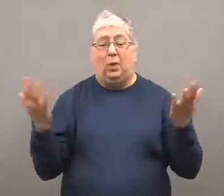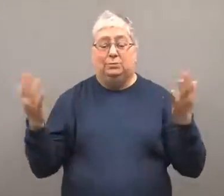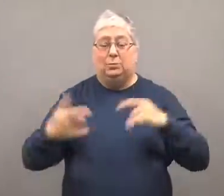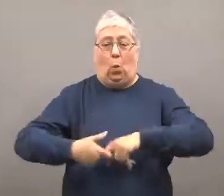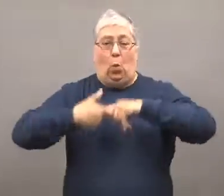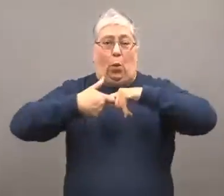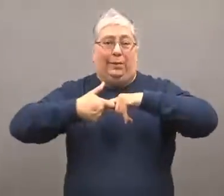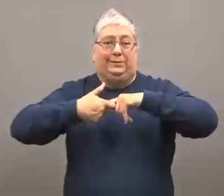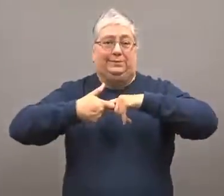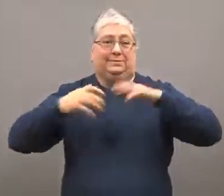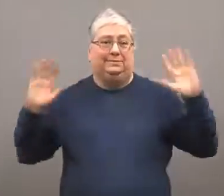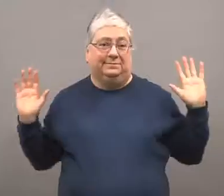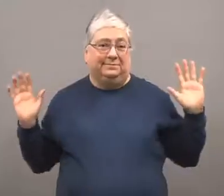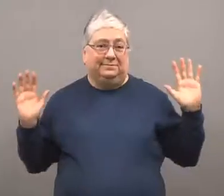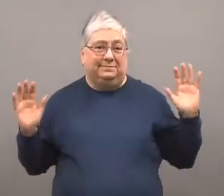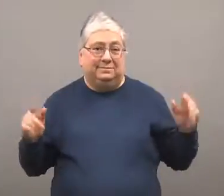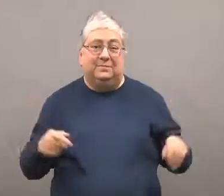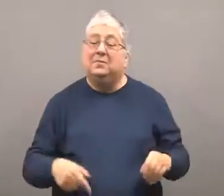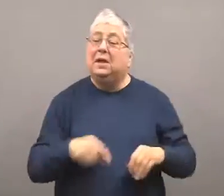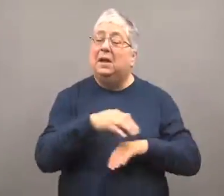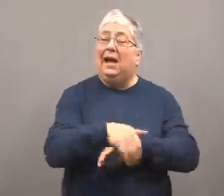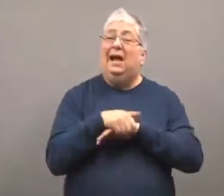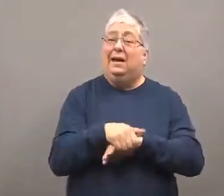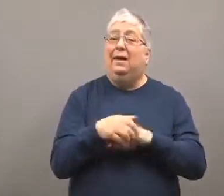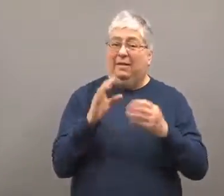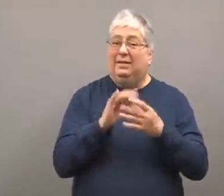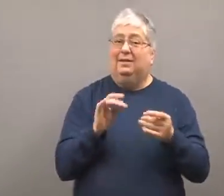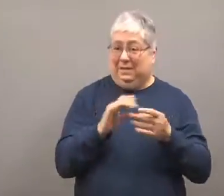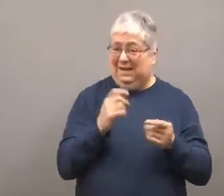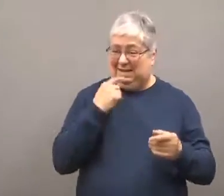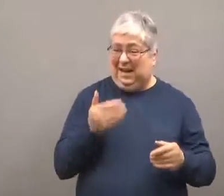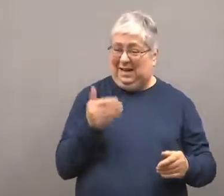Those plans are on hold.